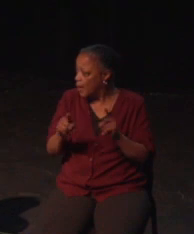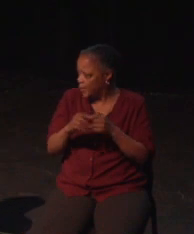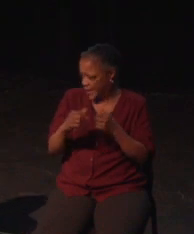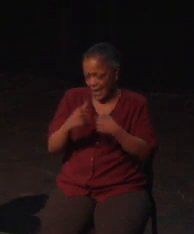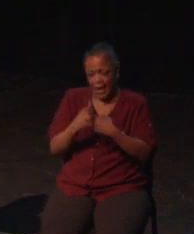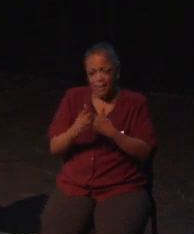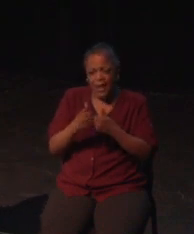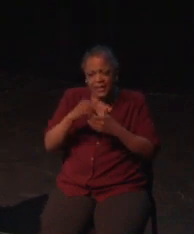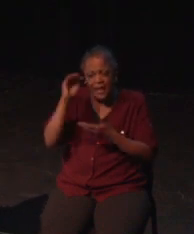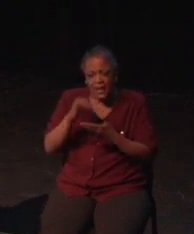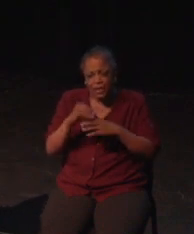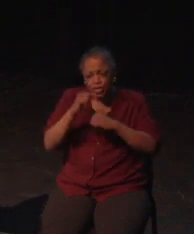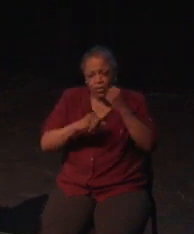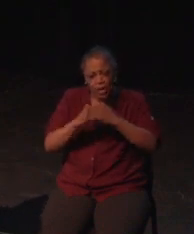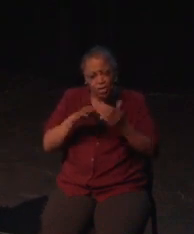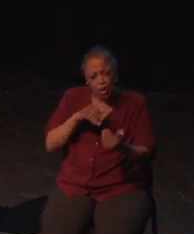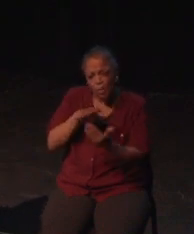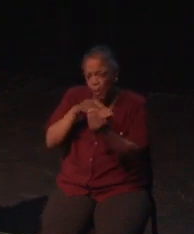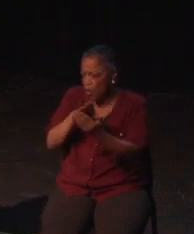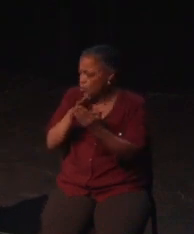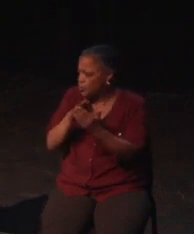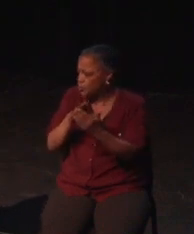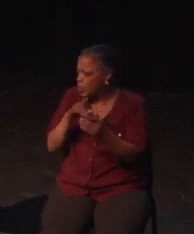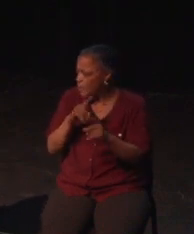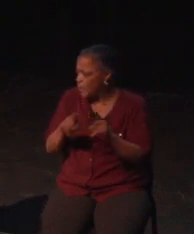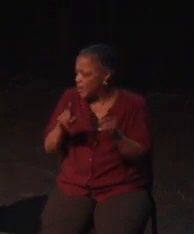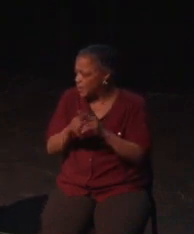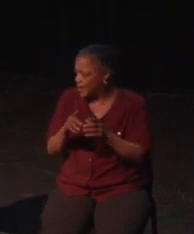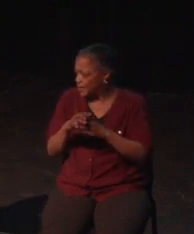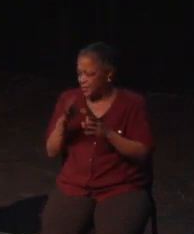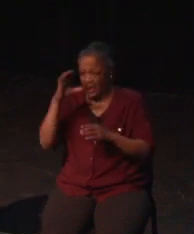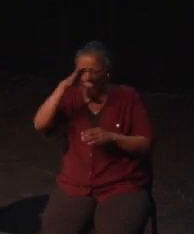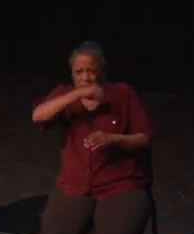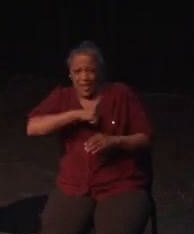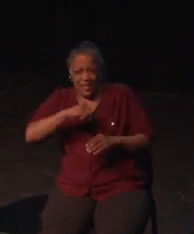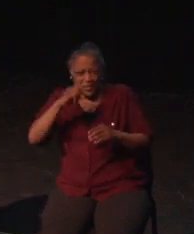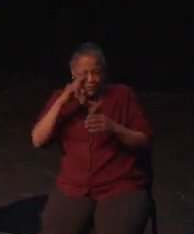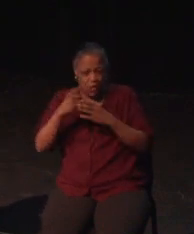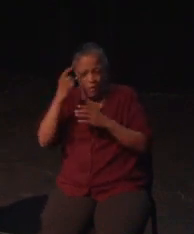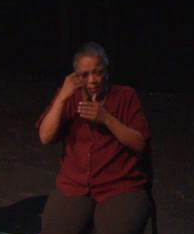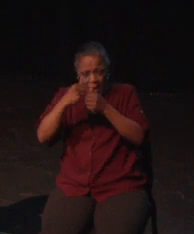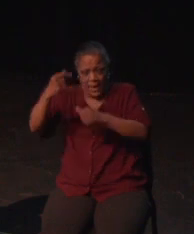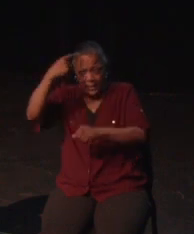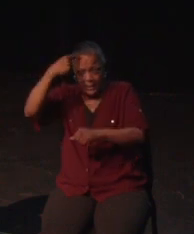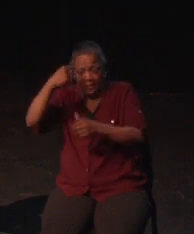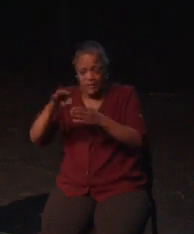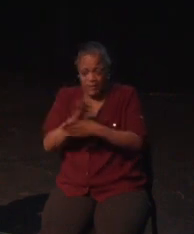This is true for other disabilities too.